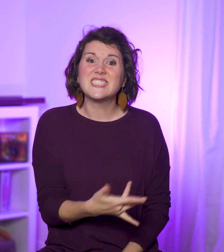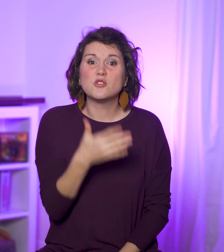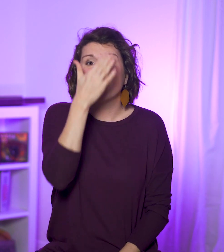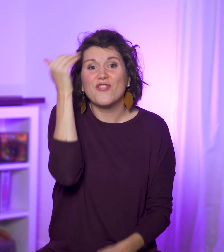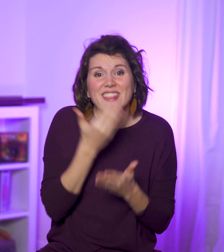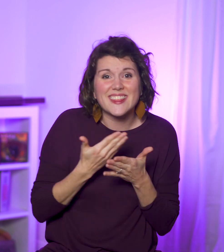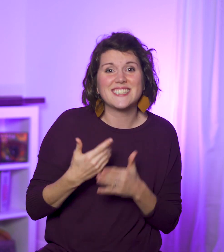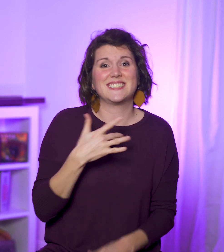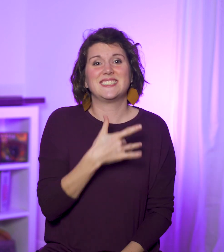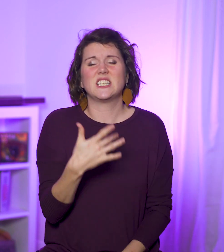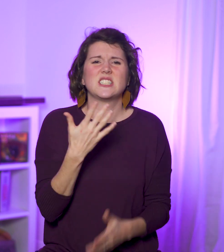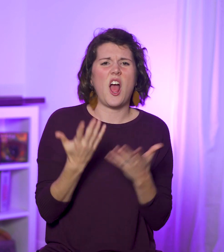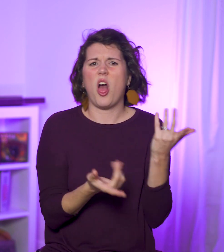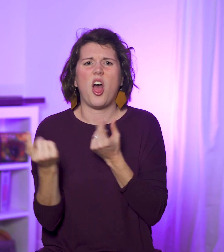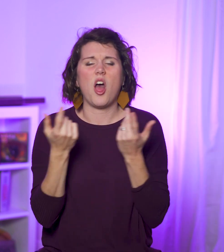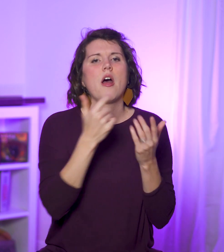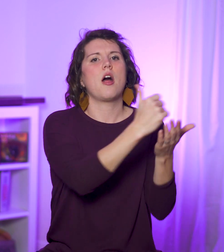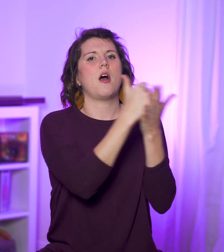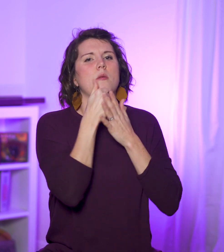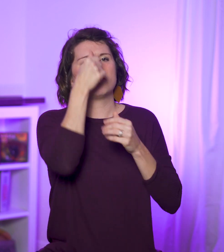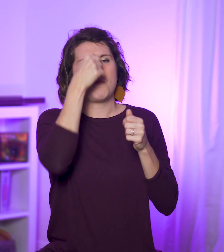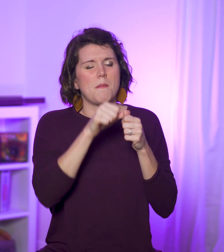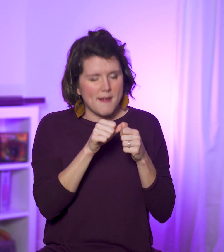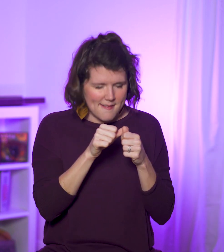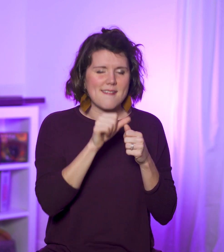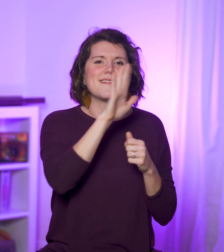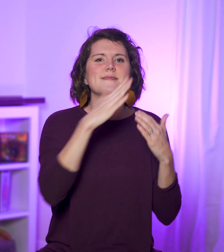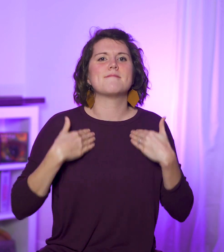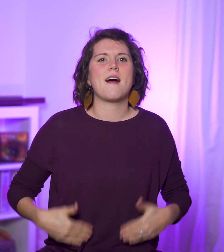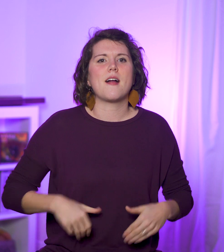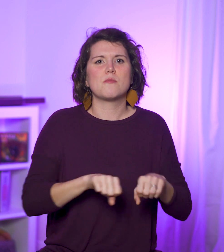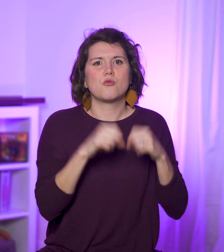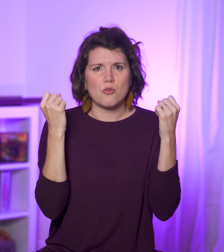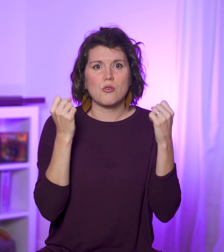It helps our forgetful hearts remember that His body was broken